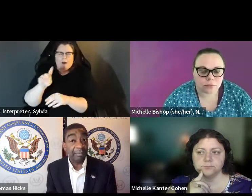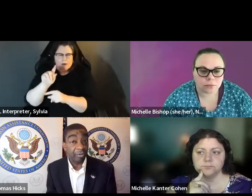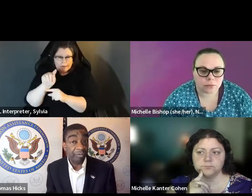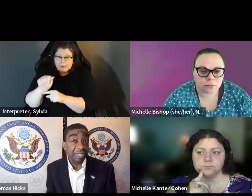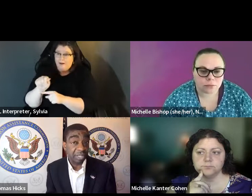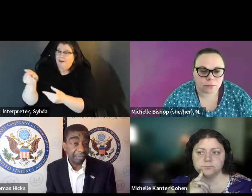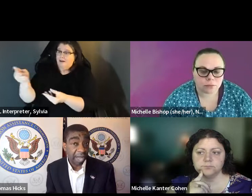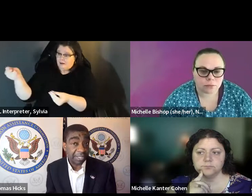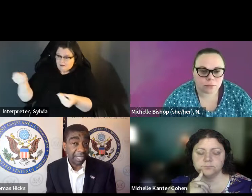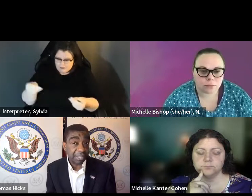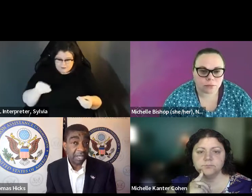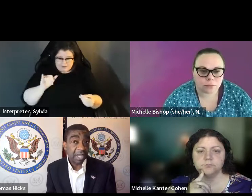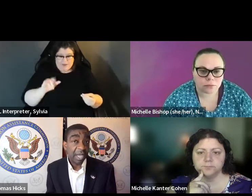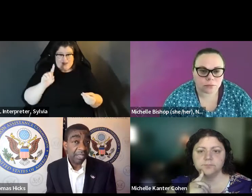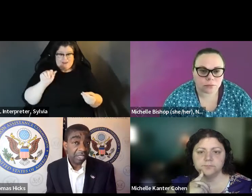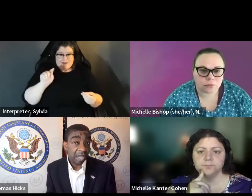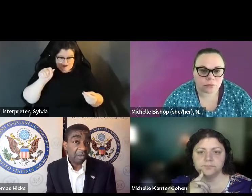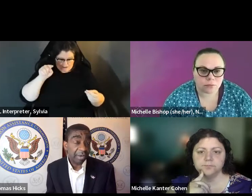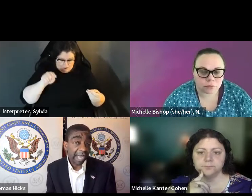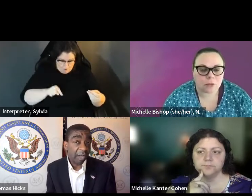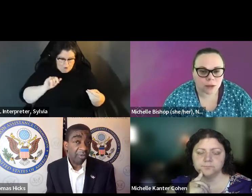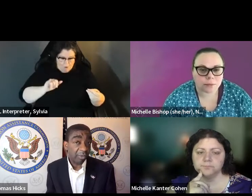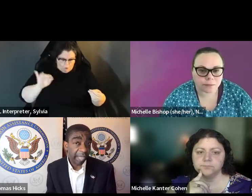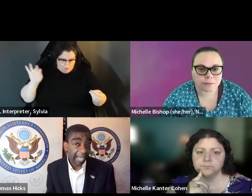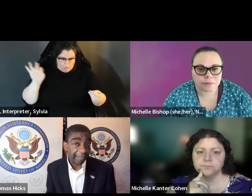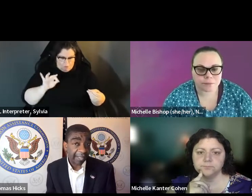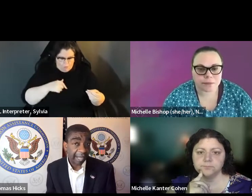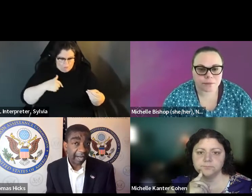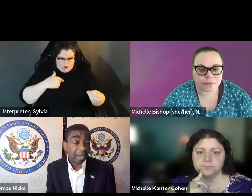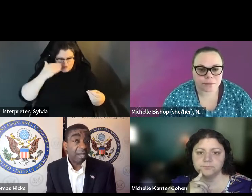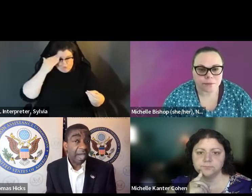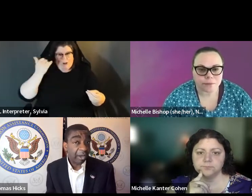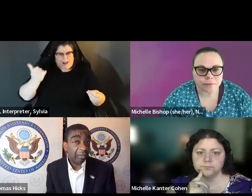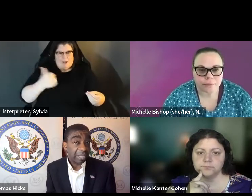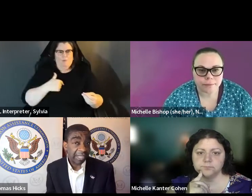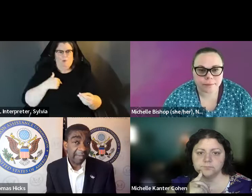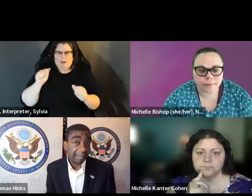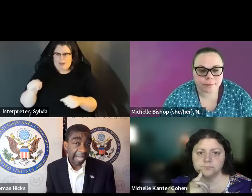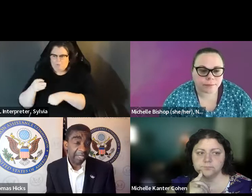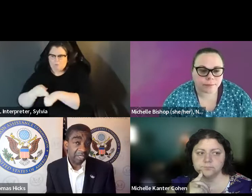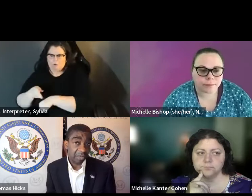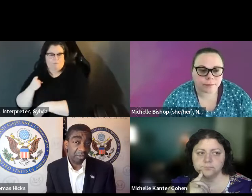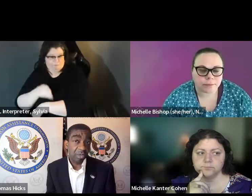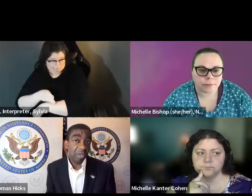felt that it was very important to know. And so I think that once you know that, then you can make And so I think that once you know that, then you can make improvements to the process.